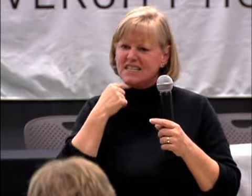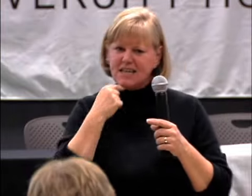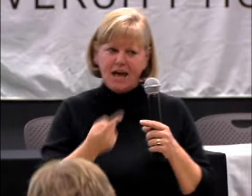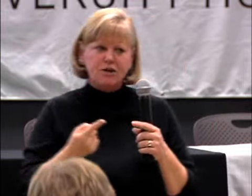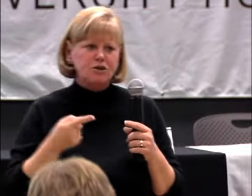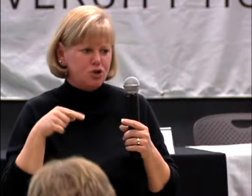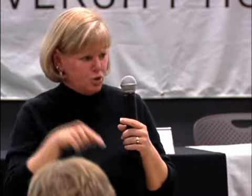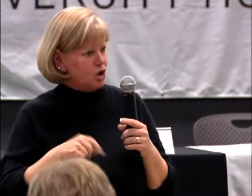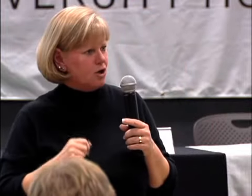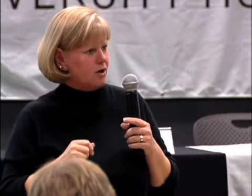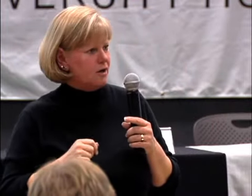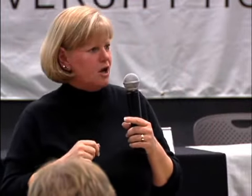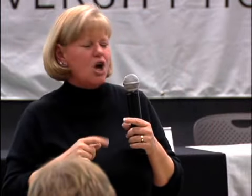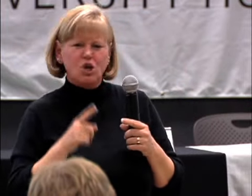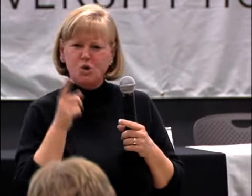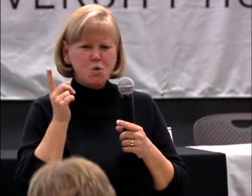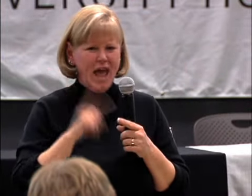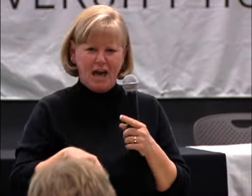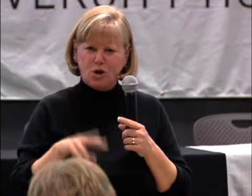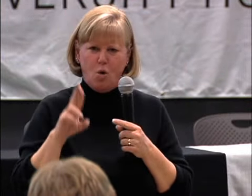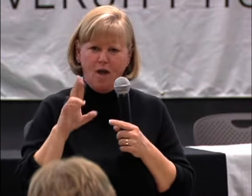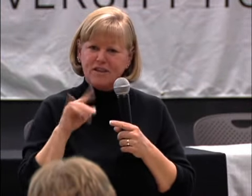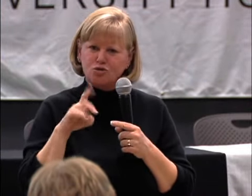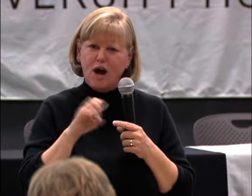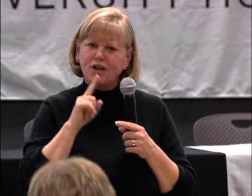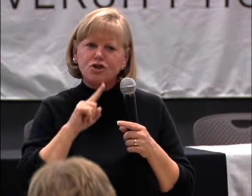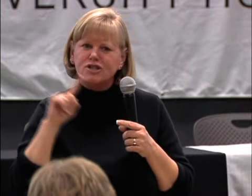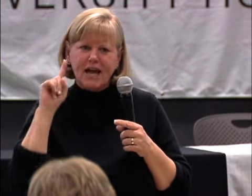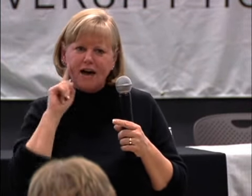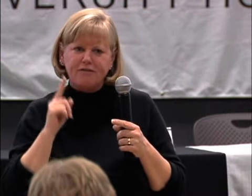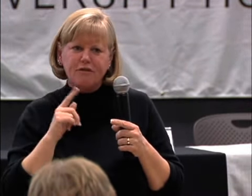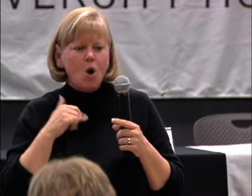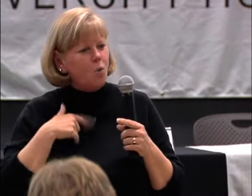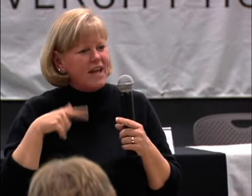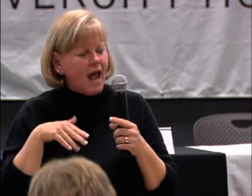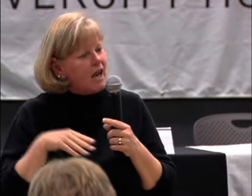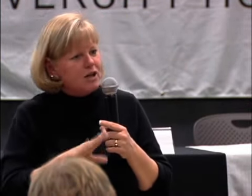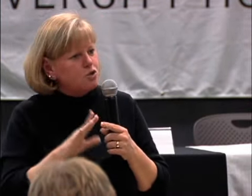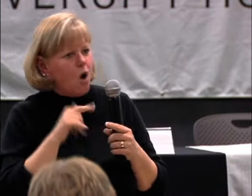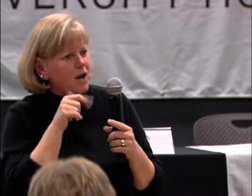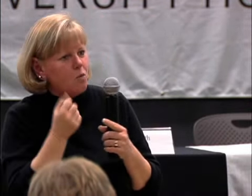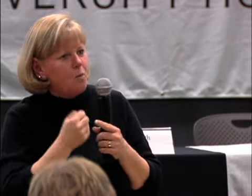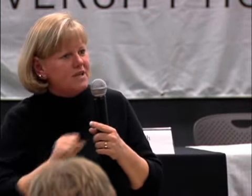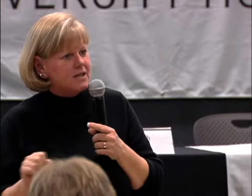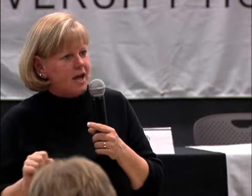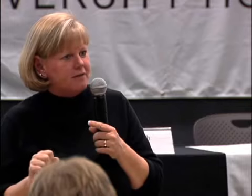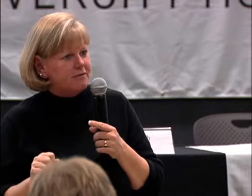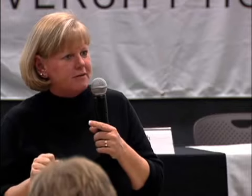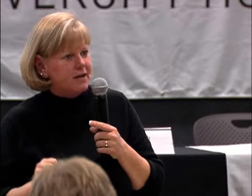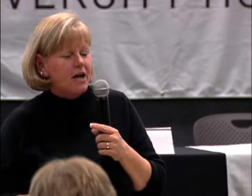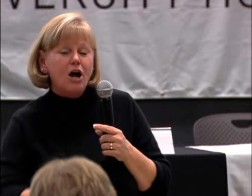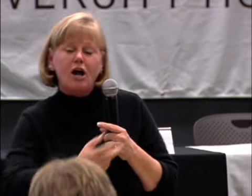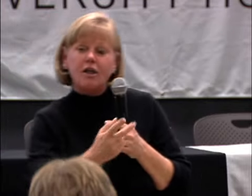THIS RIDE BECAUSE YOU ARE DEAF. WE CAN'T LET YOU ON; IT IS NOT SAFE.